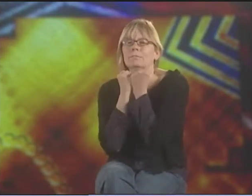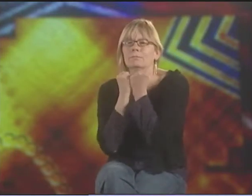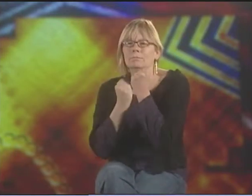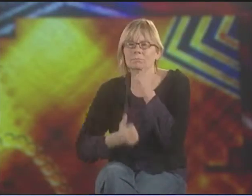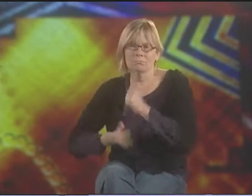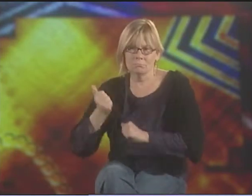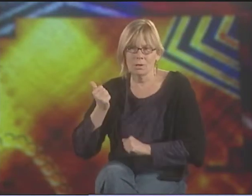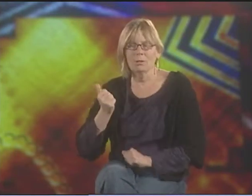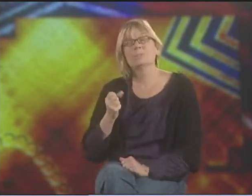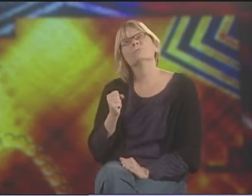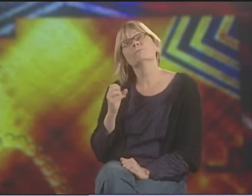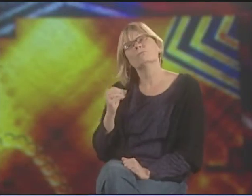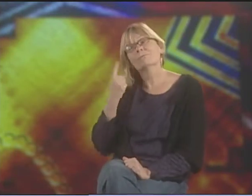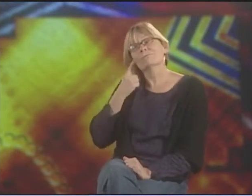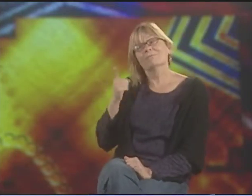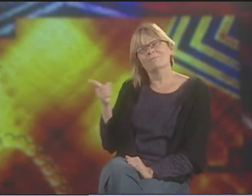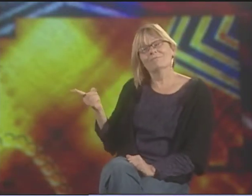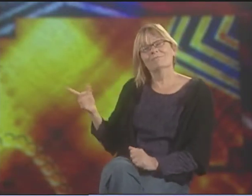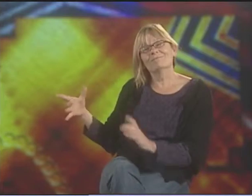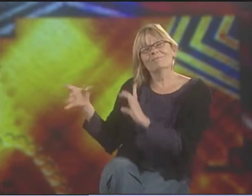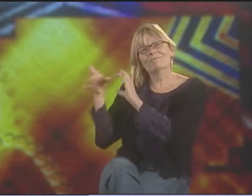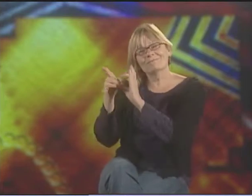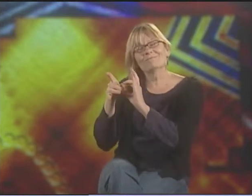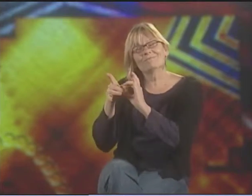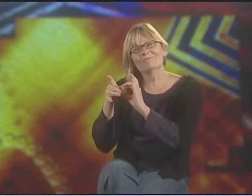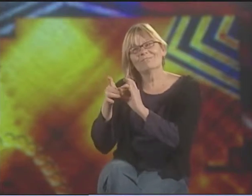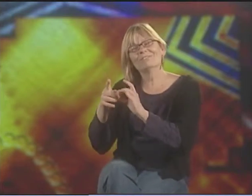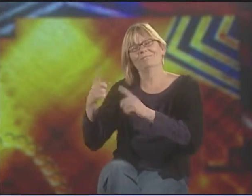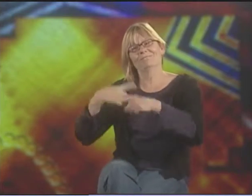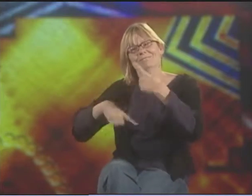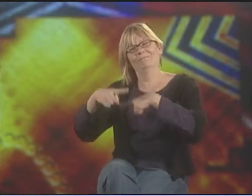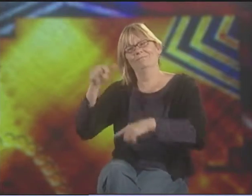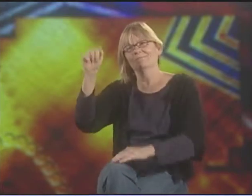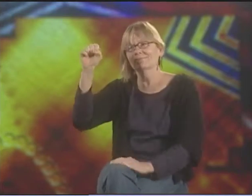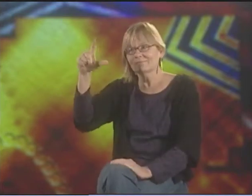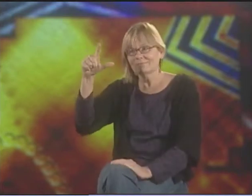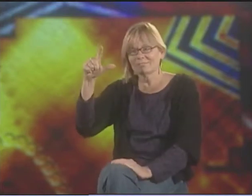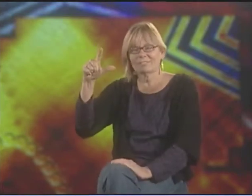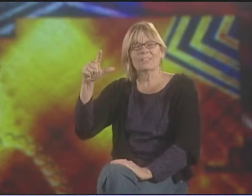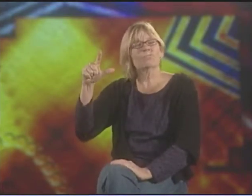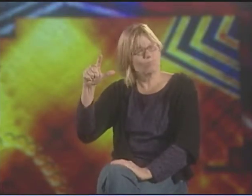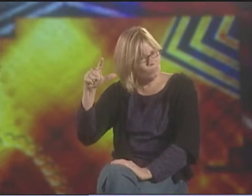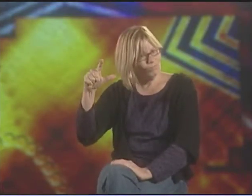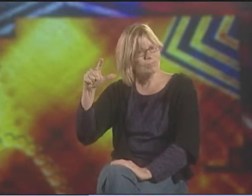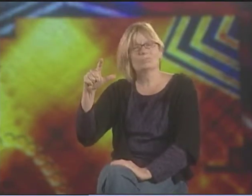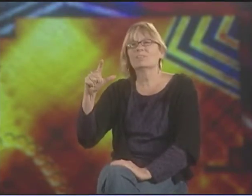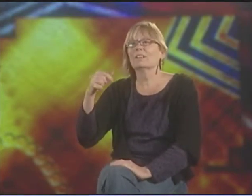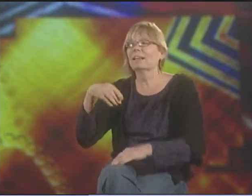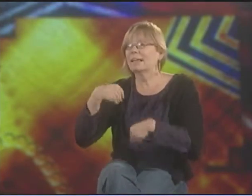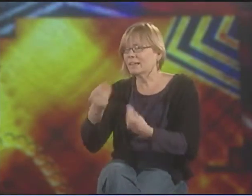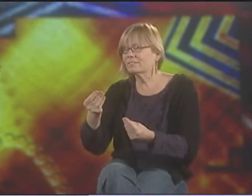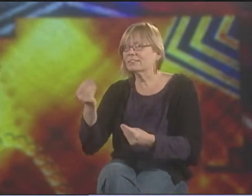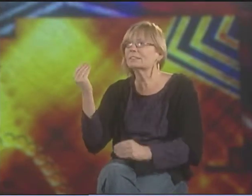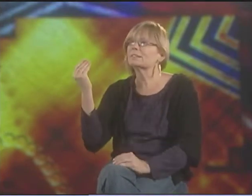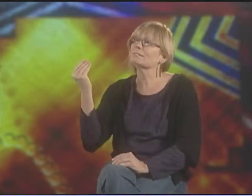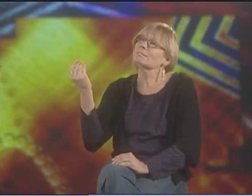THAT WE HOLD DEAR MOST IN OUR LIVES AS DEAF PEOPLE. IT CONNECTS TO THE IDEA OF SIGNING AND ASL...